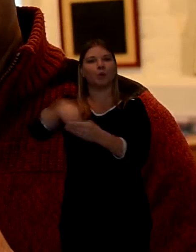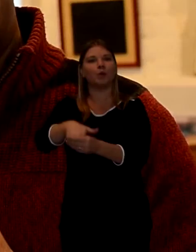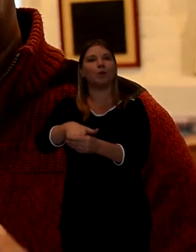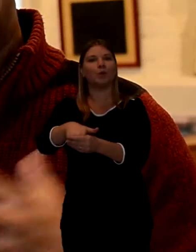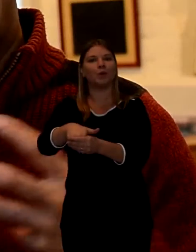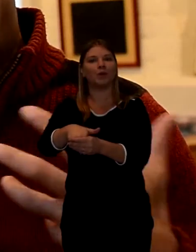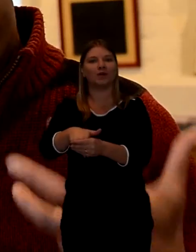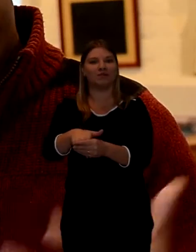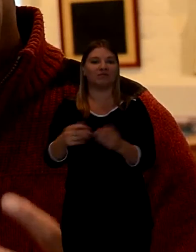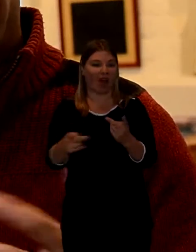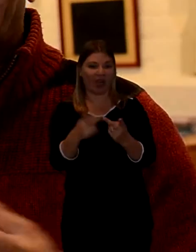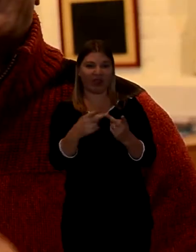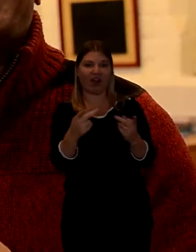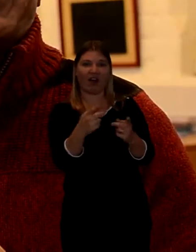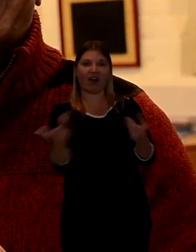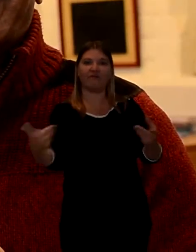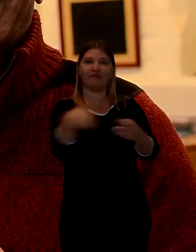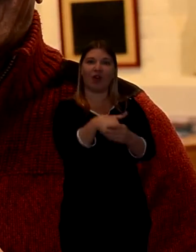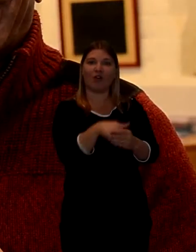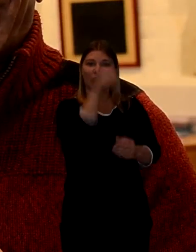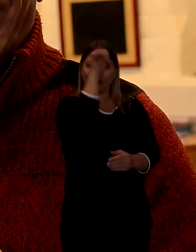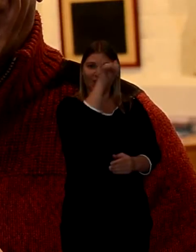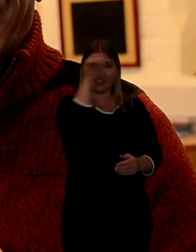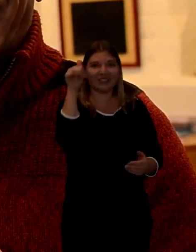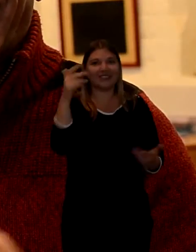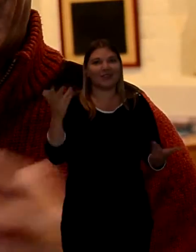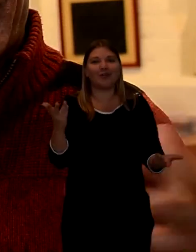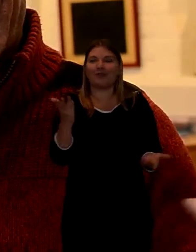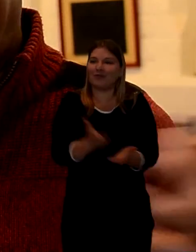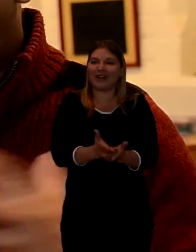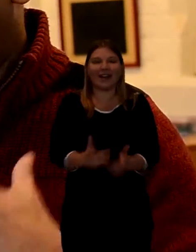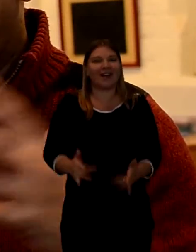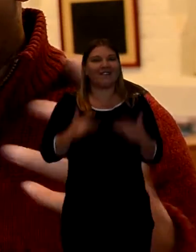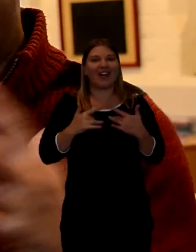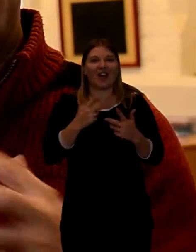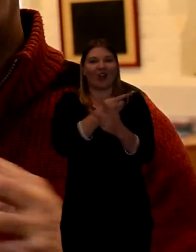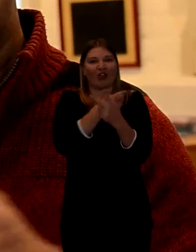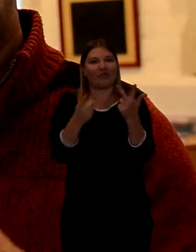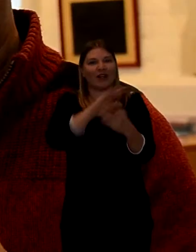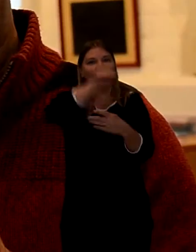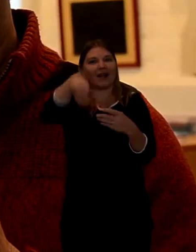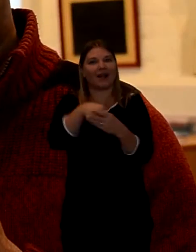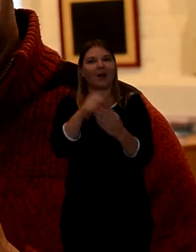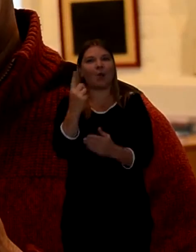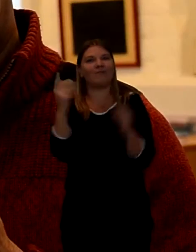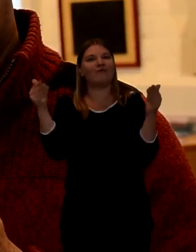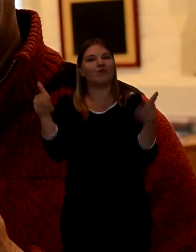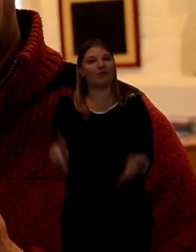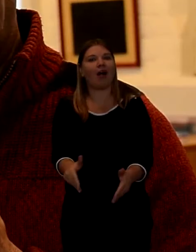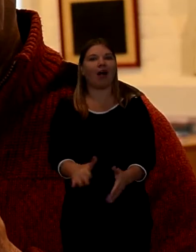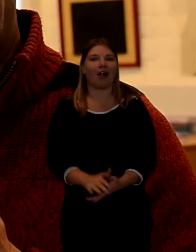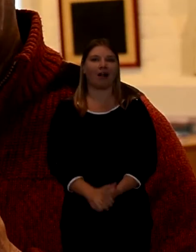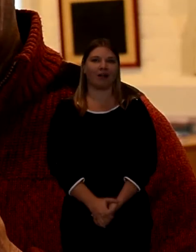There were others who were Christians there as well. So it's a fusion of all those three coming together really.